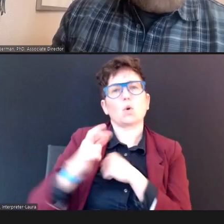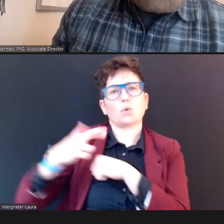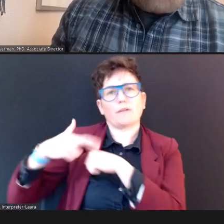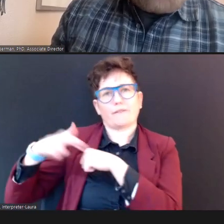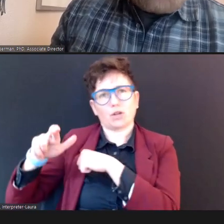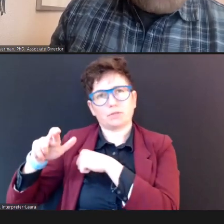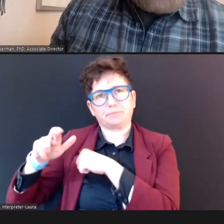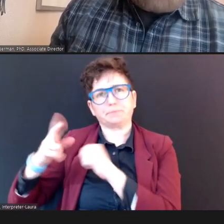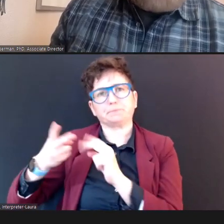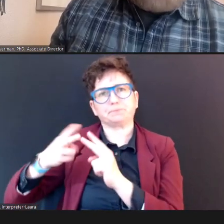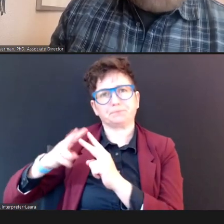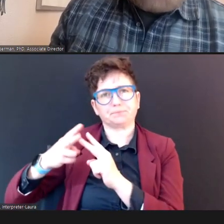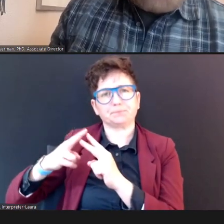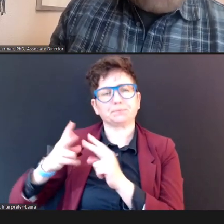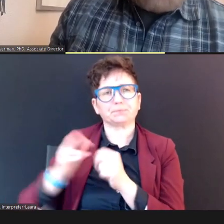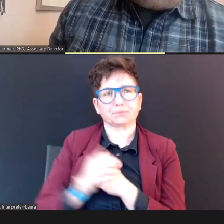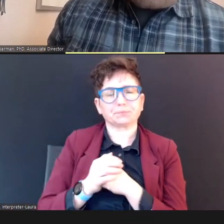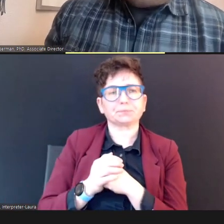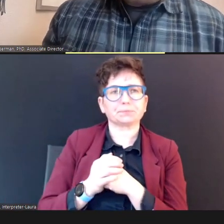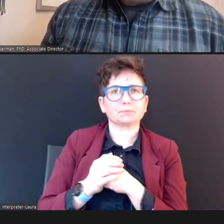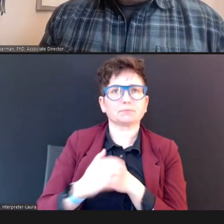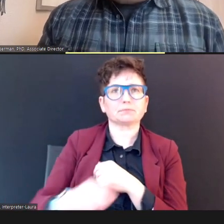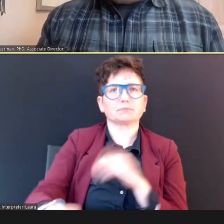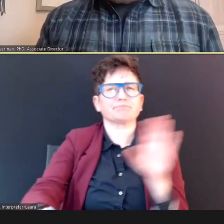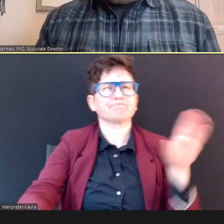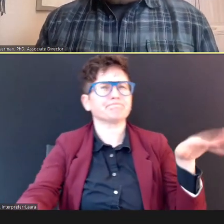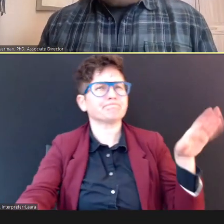refer. Now --. DR. Terry, wait a minute!